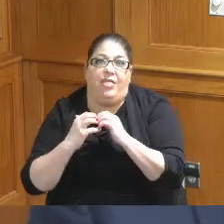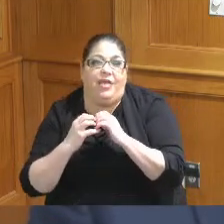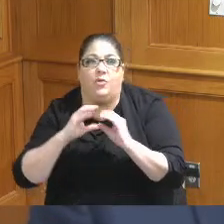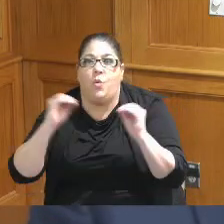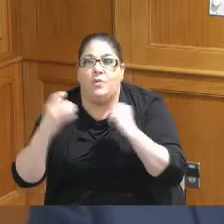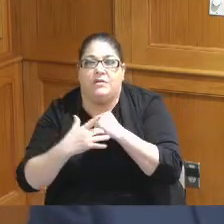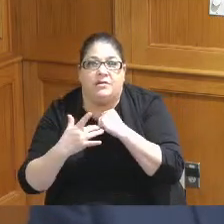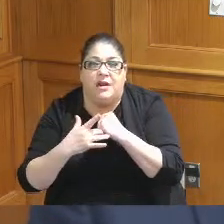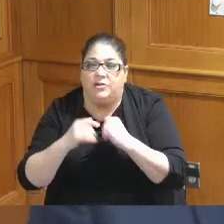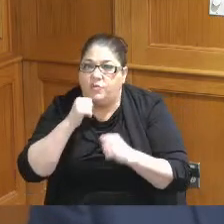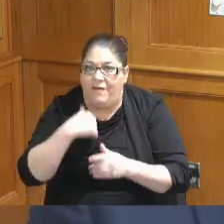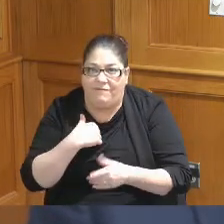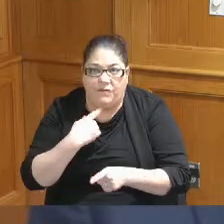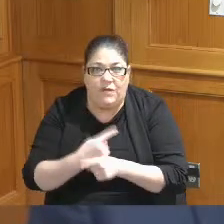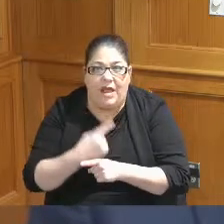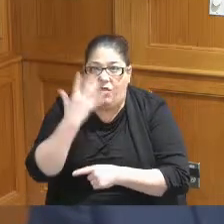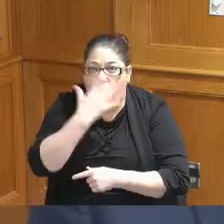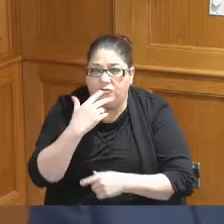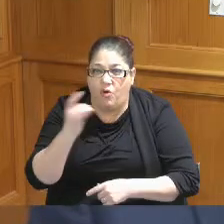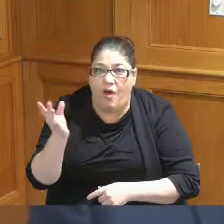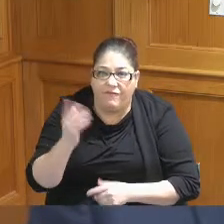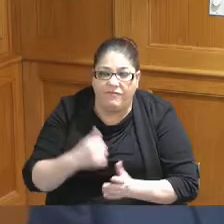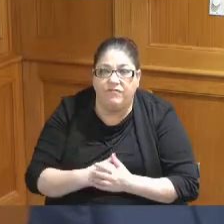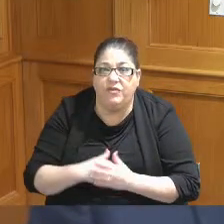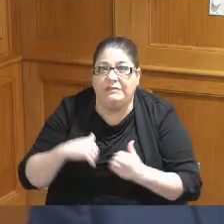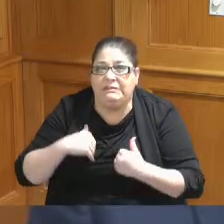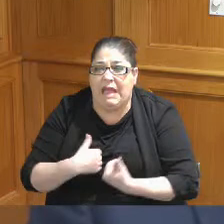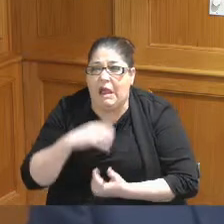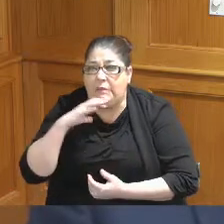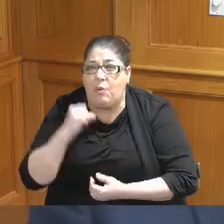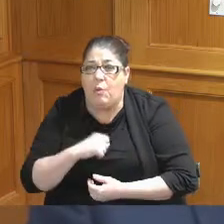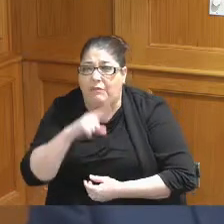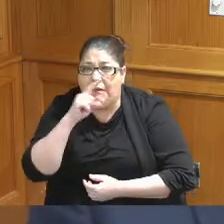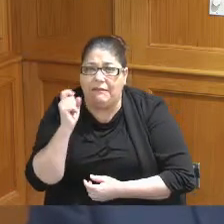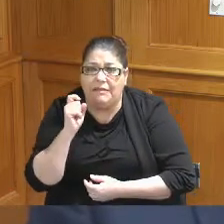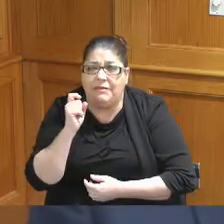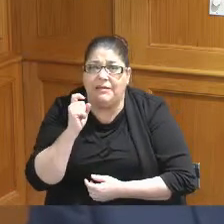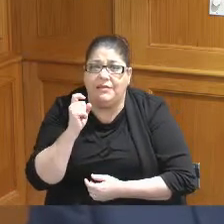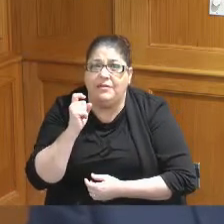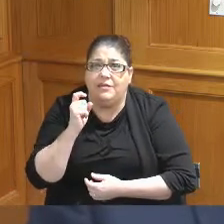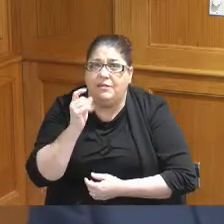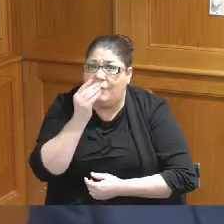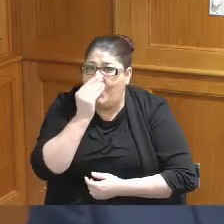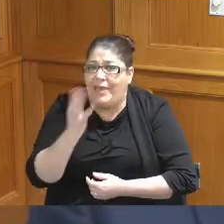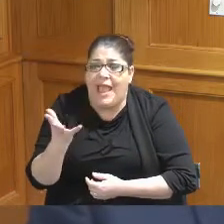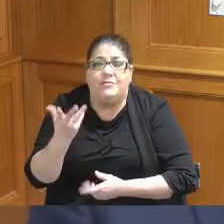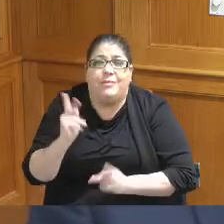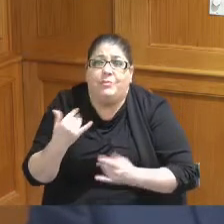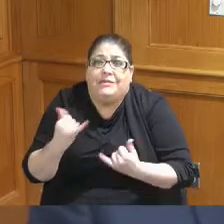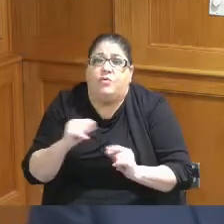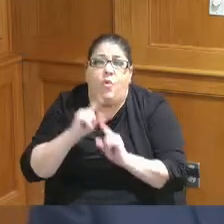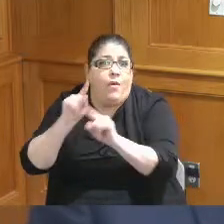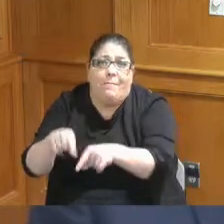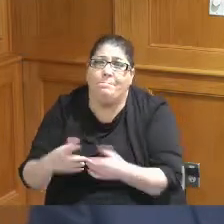and it looks terrible and it's it's tired and and ugly who cares nobody's still anybody's coming and